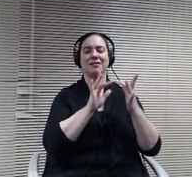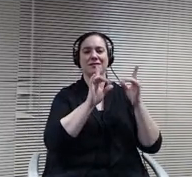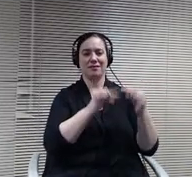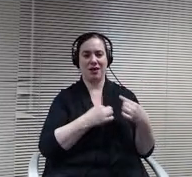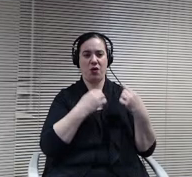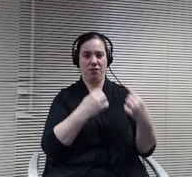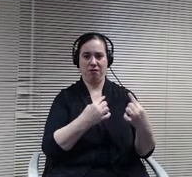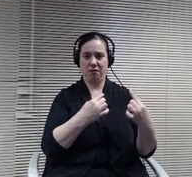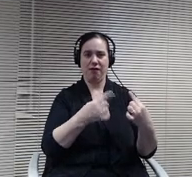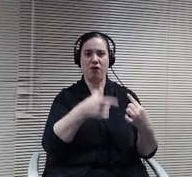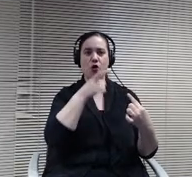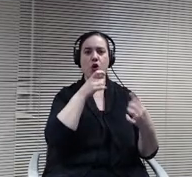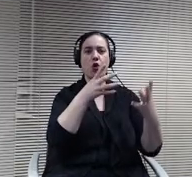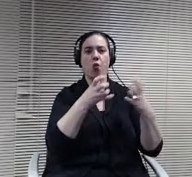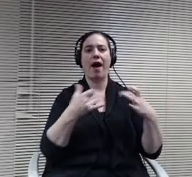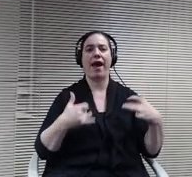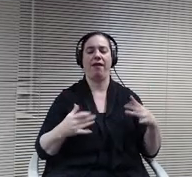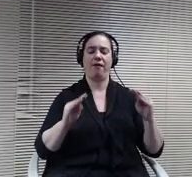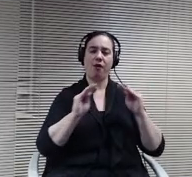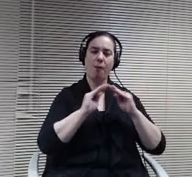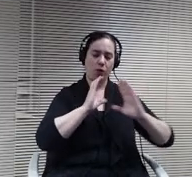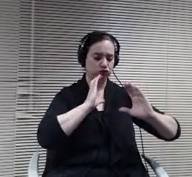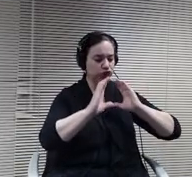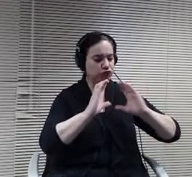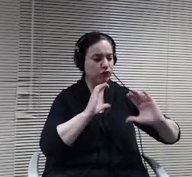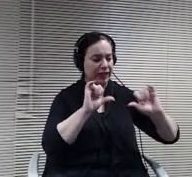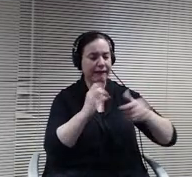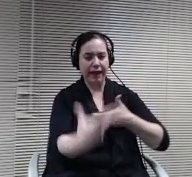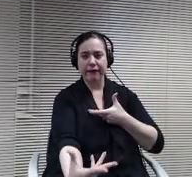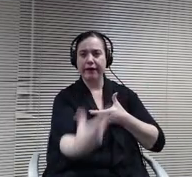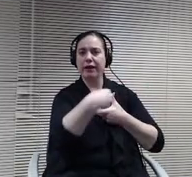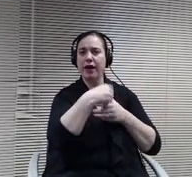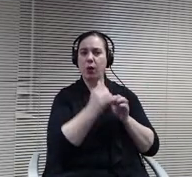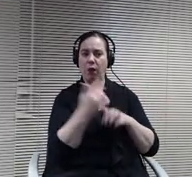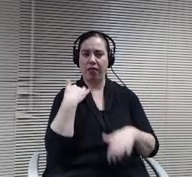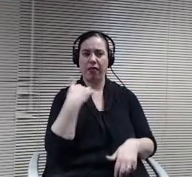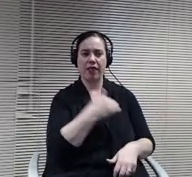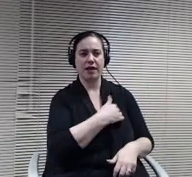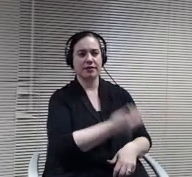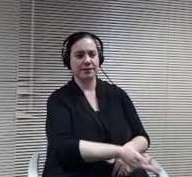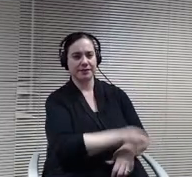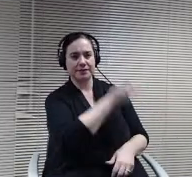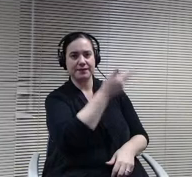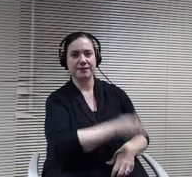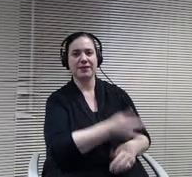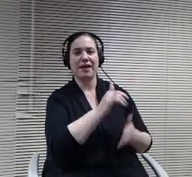help engage with us. So those are all the different car dealers and other businesses as we've approached them in the